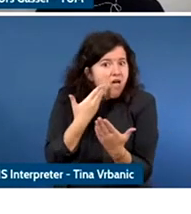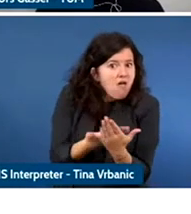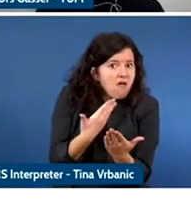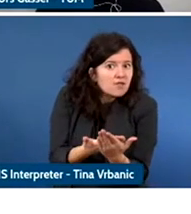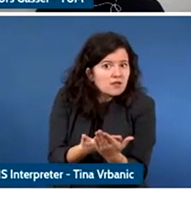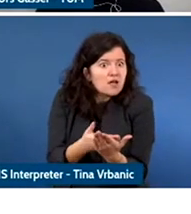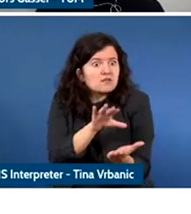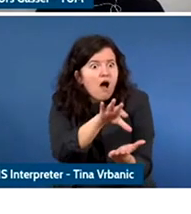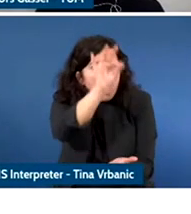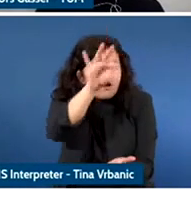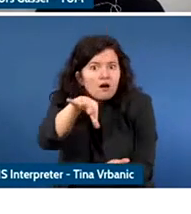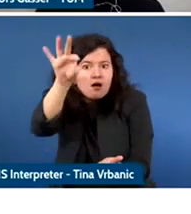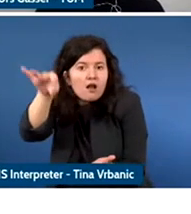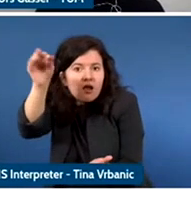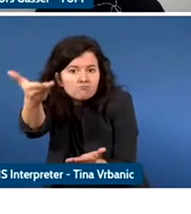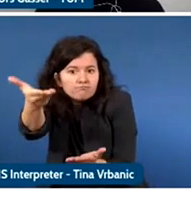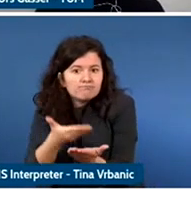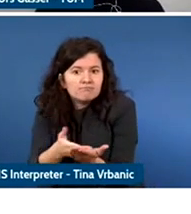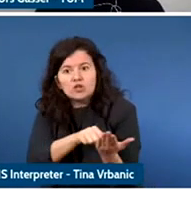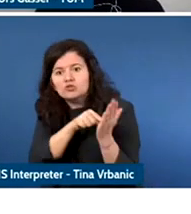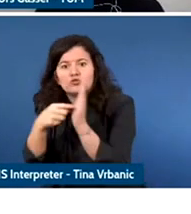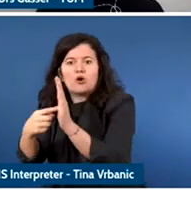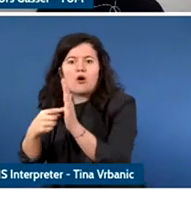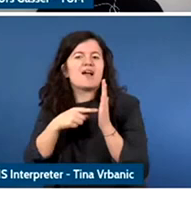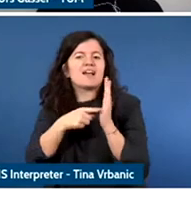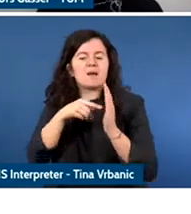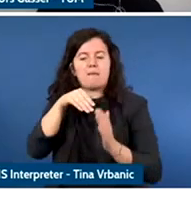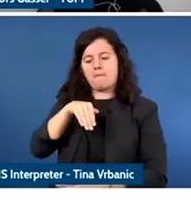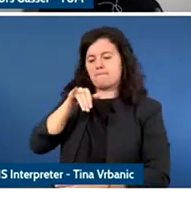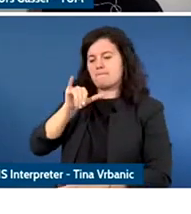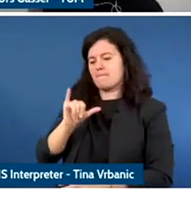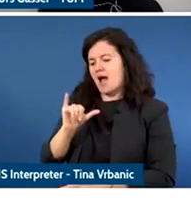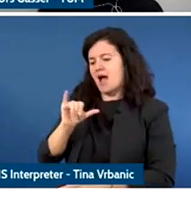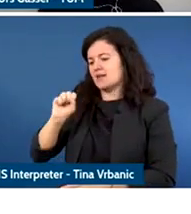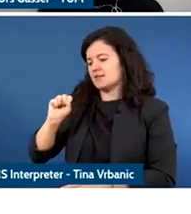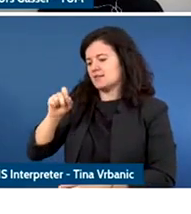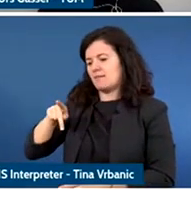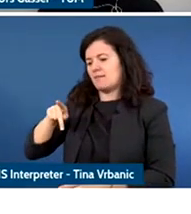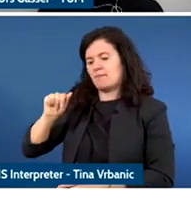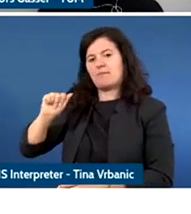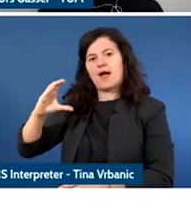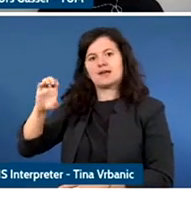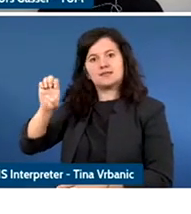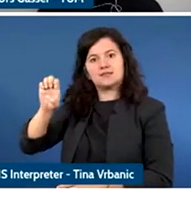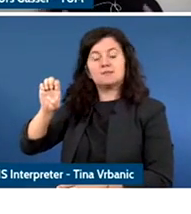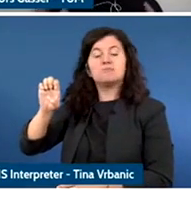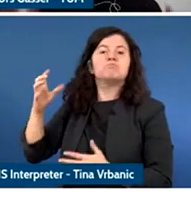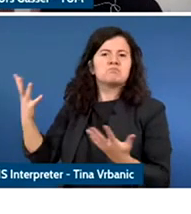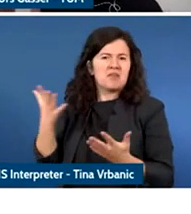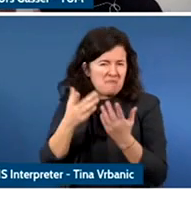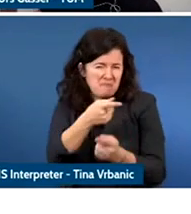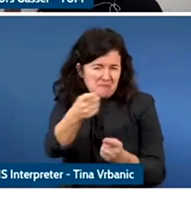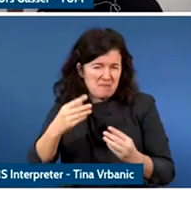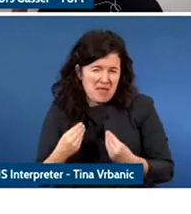happening on "My space," now, many young people in the audience may not even remember my space.